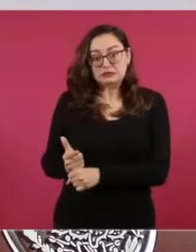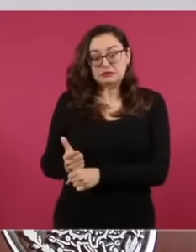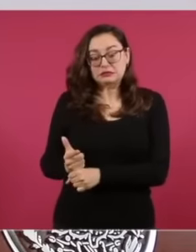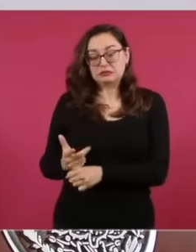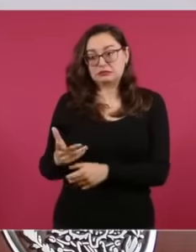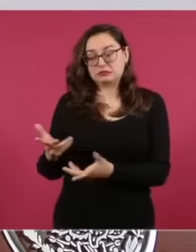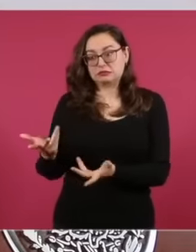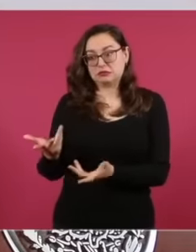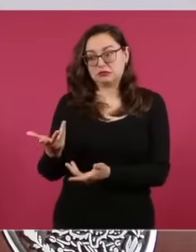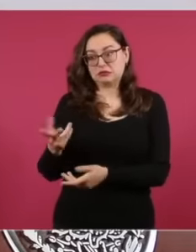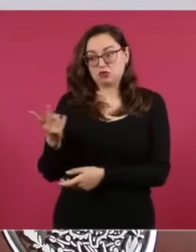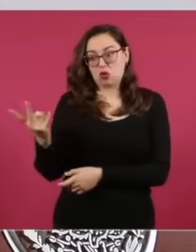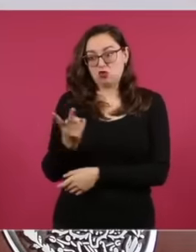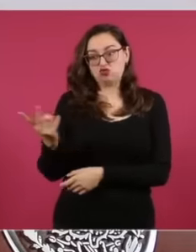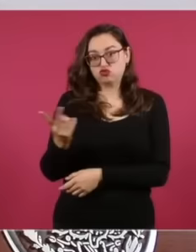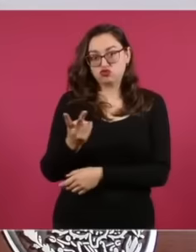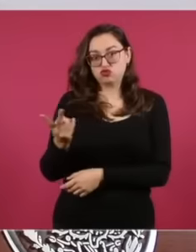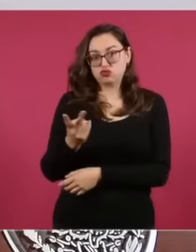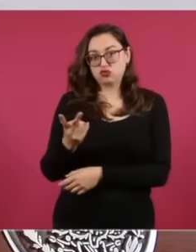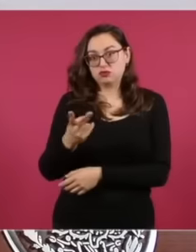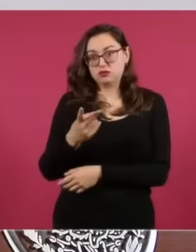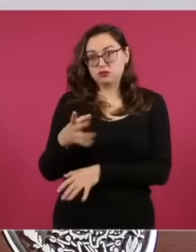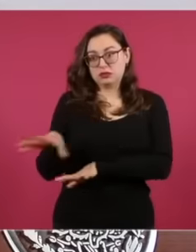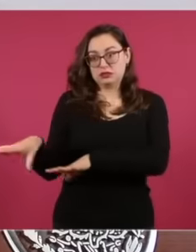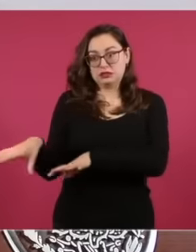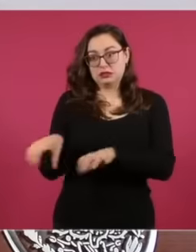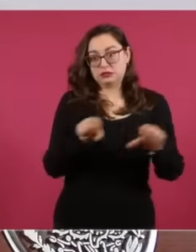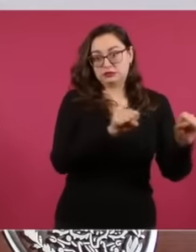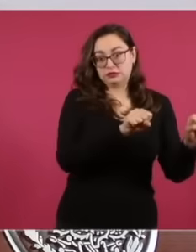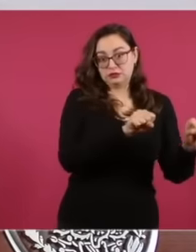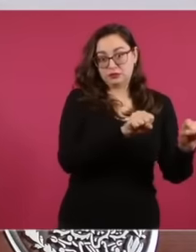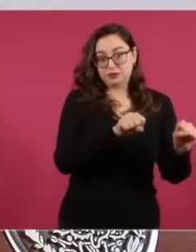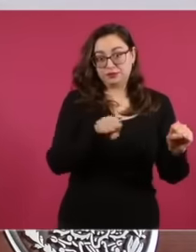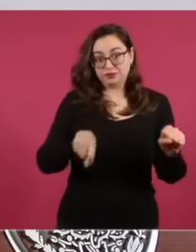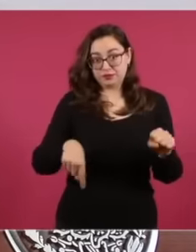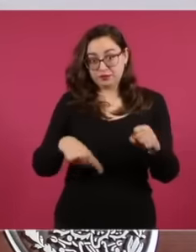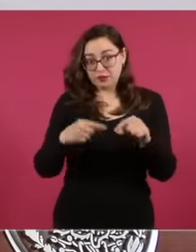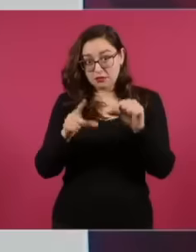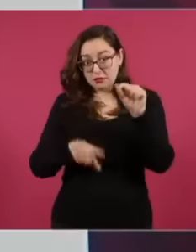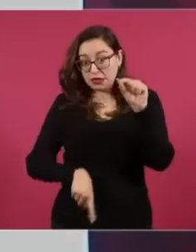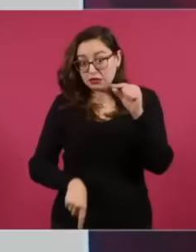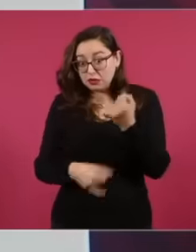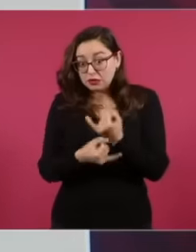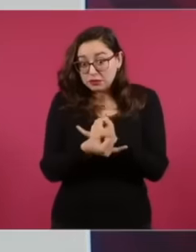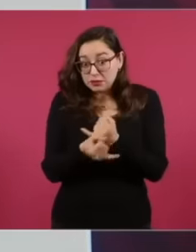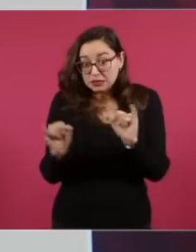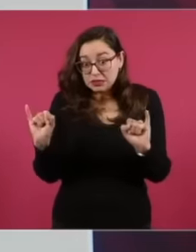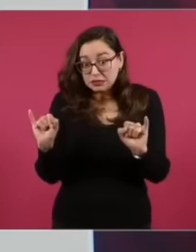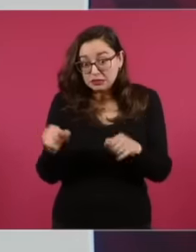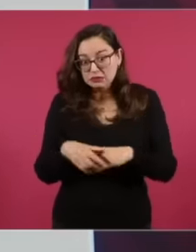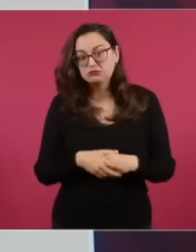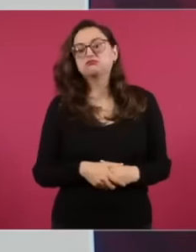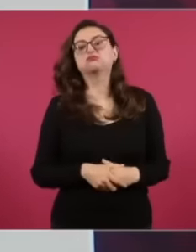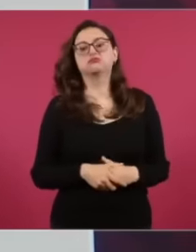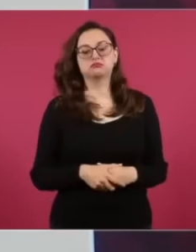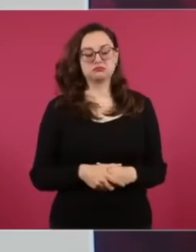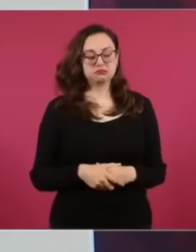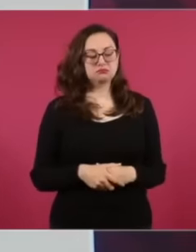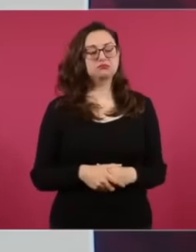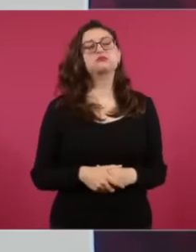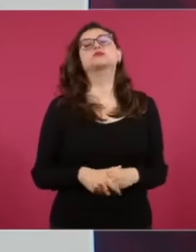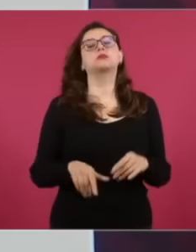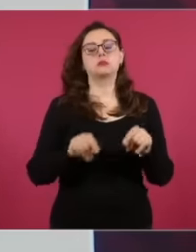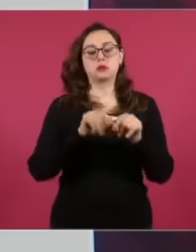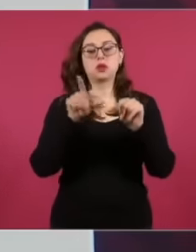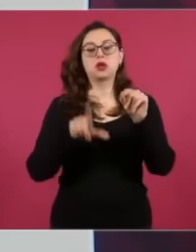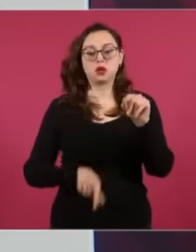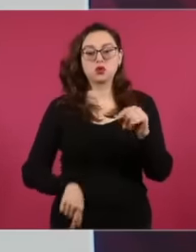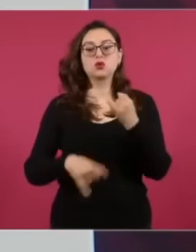sovereign independent country, we are not a colony of any foreign country. And we are helping in the fight against